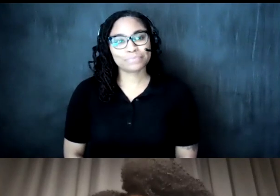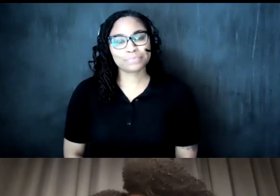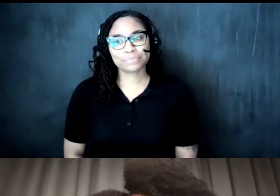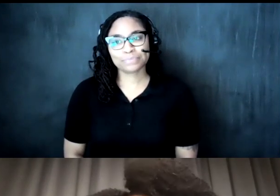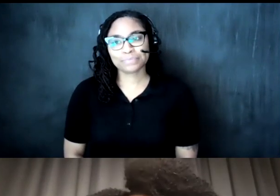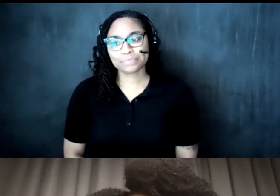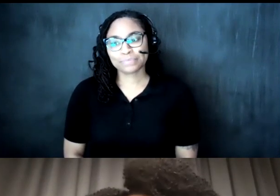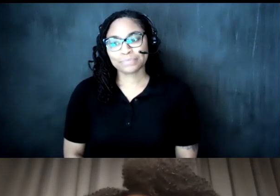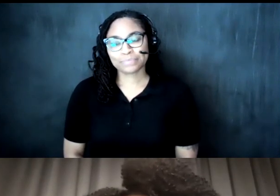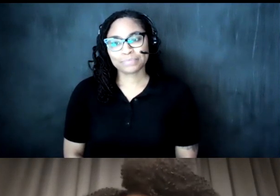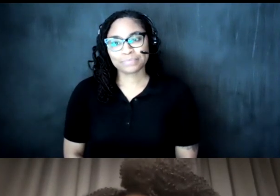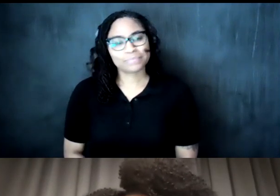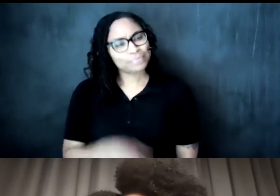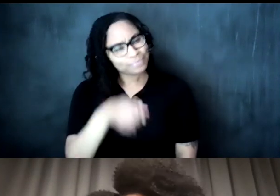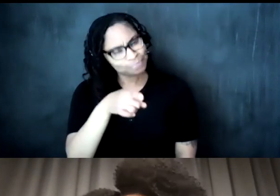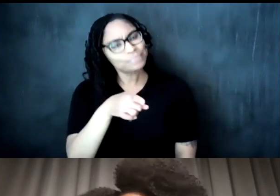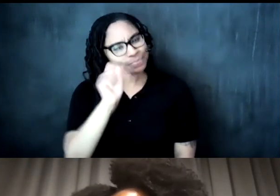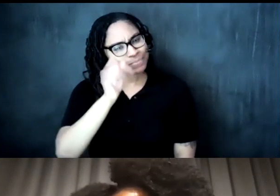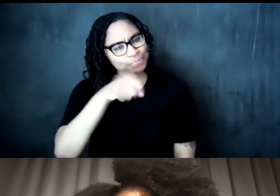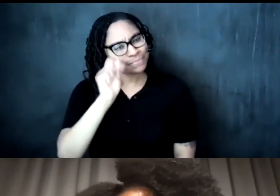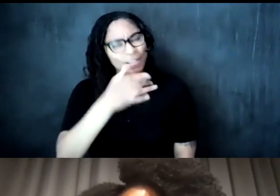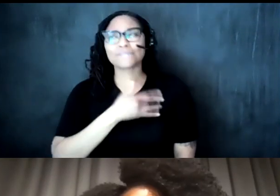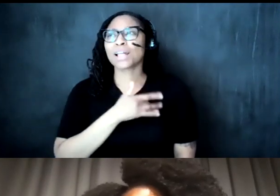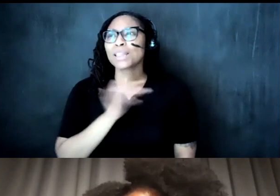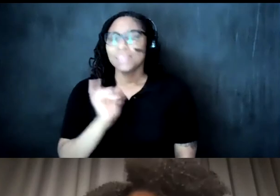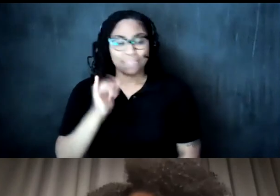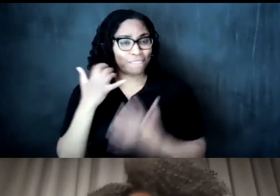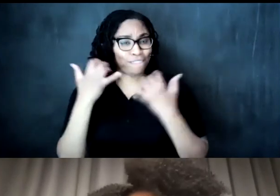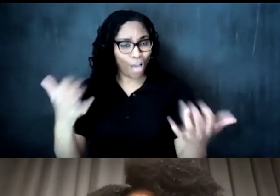larissa you should i definitely feel that our audience is affirming you and that this